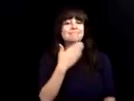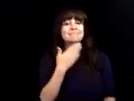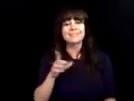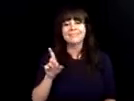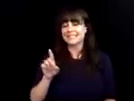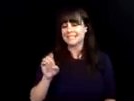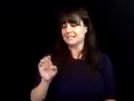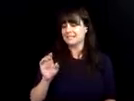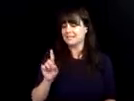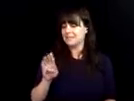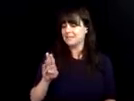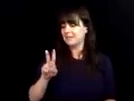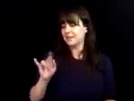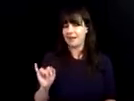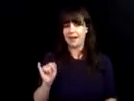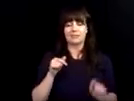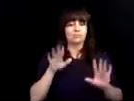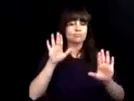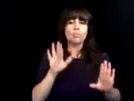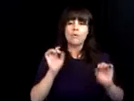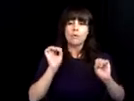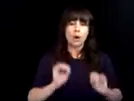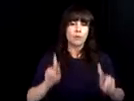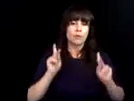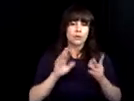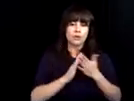your own website and the other program is